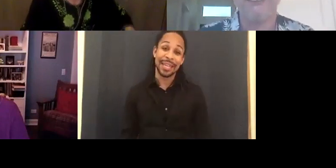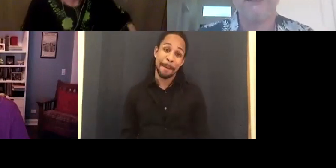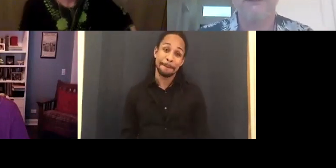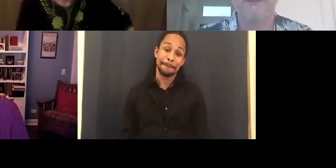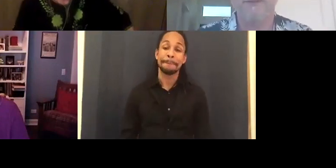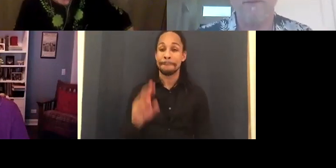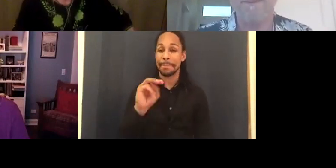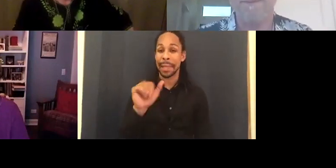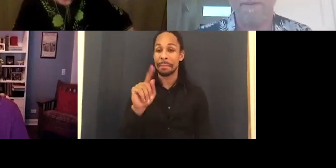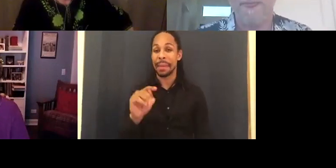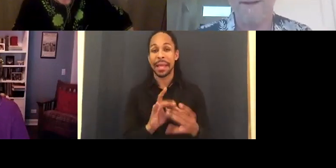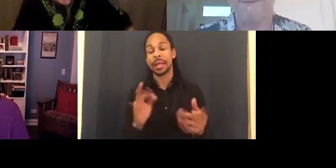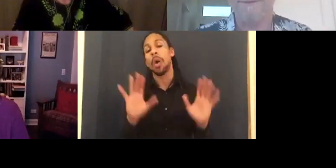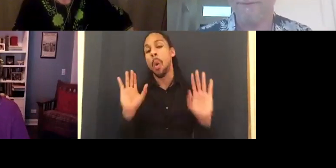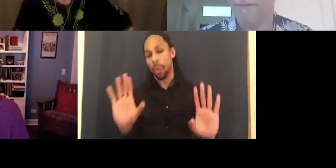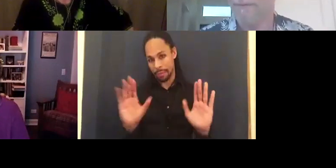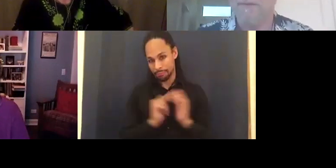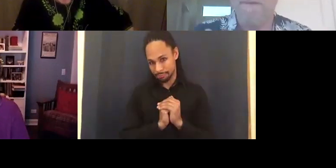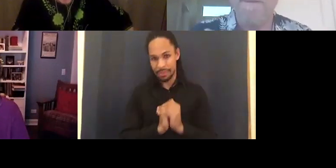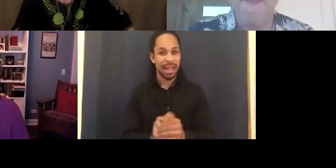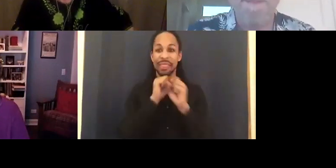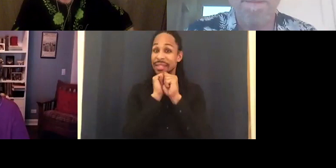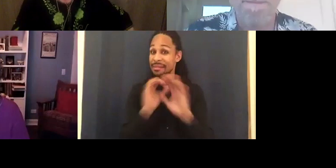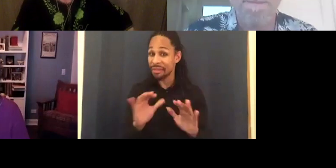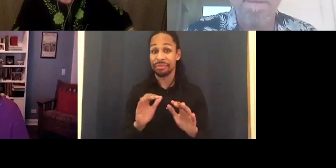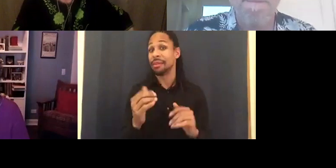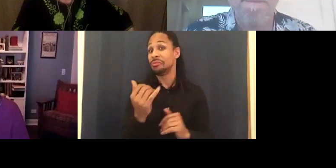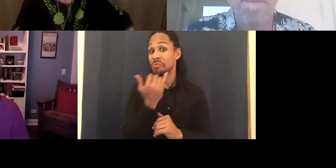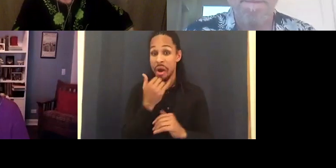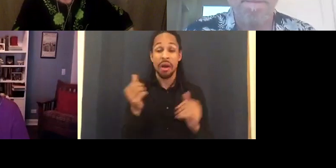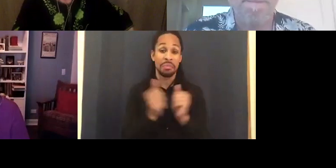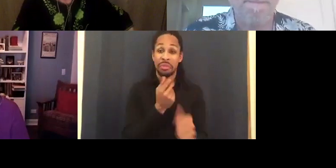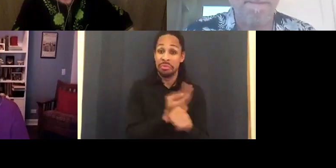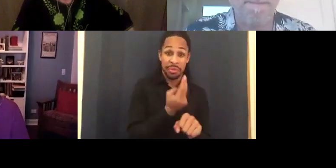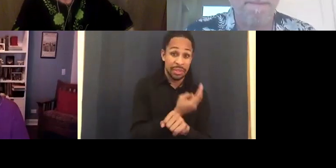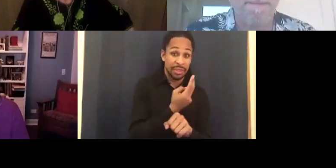with using disability in conjunction with inspiration.